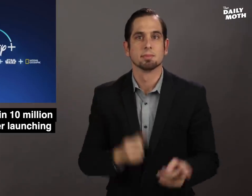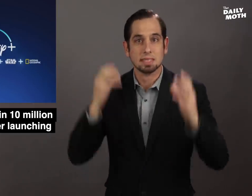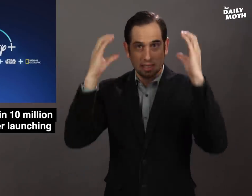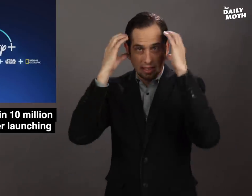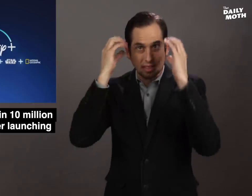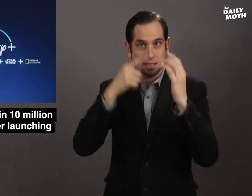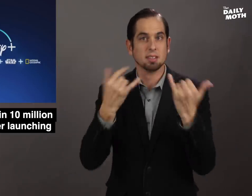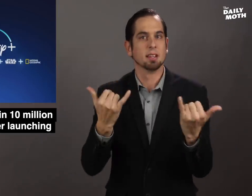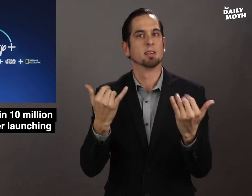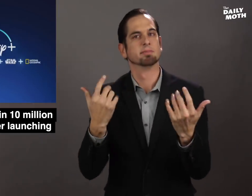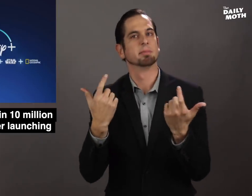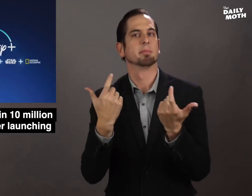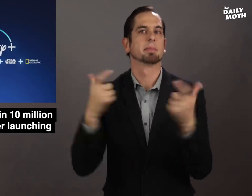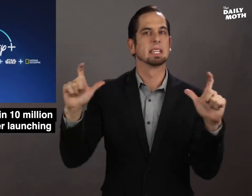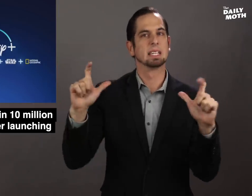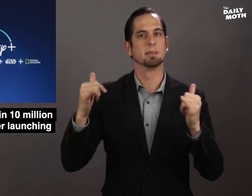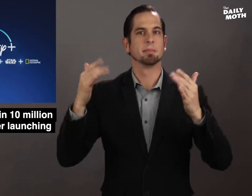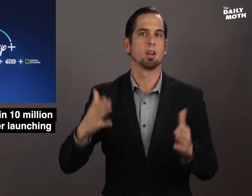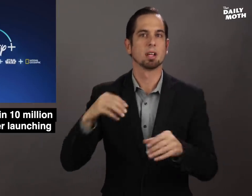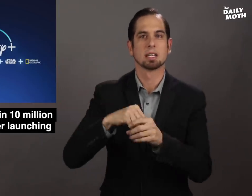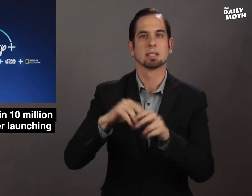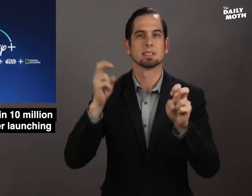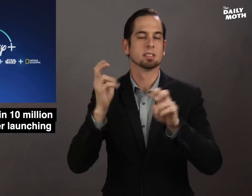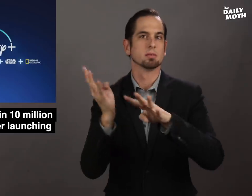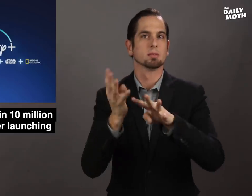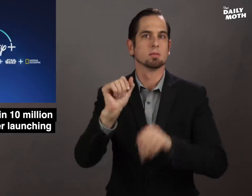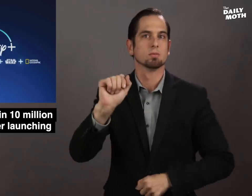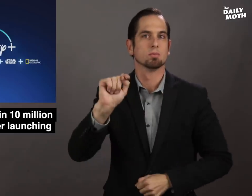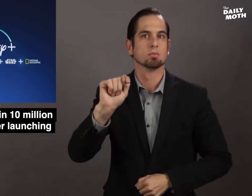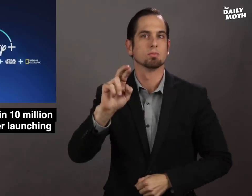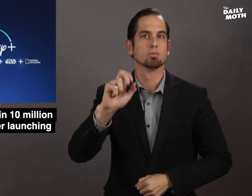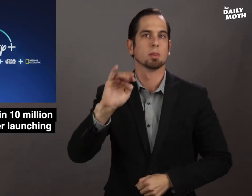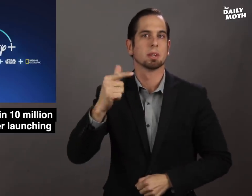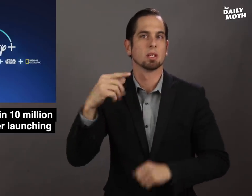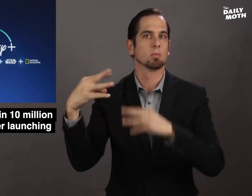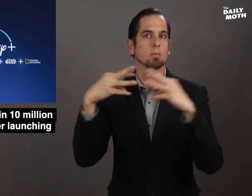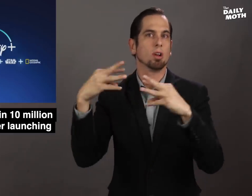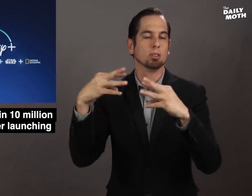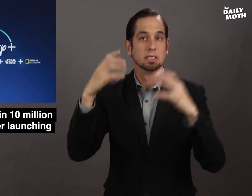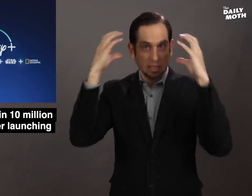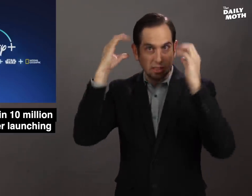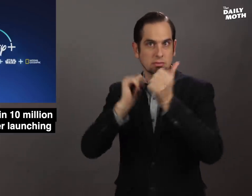Disney is now a big player in the "Streaming Wars" where